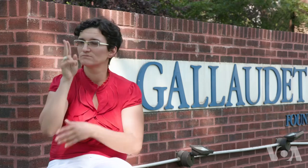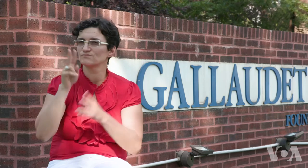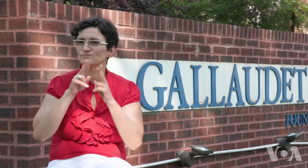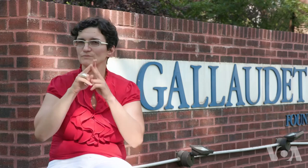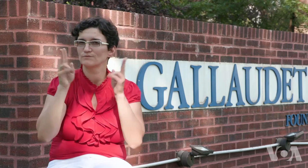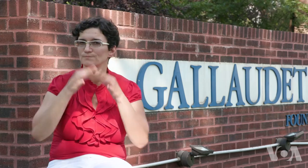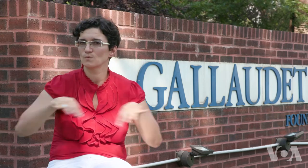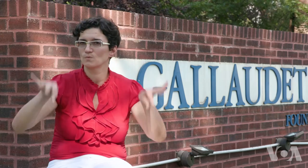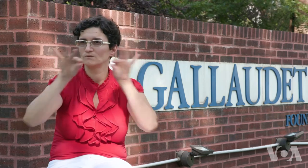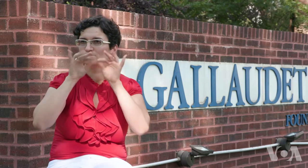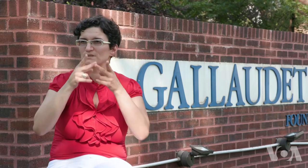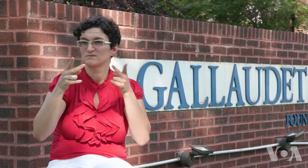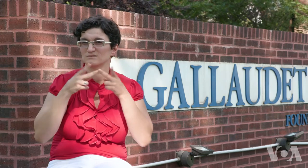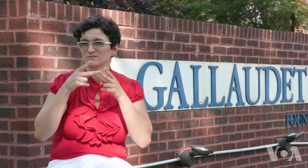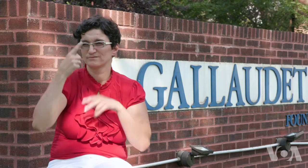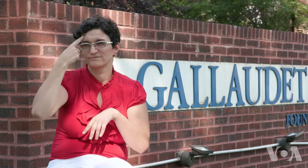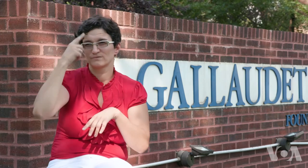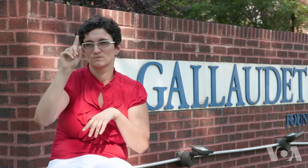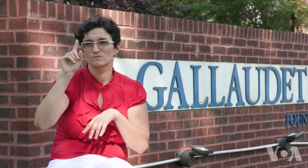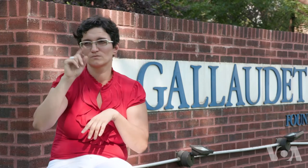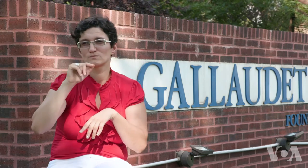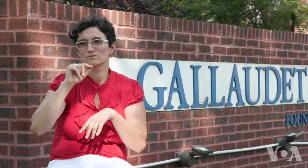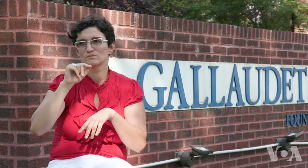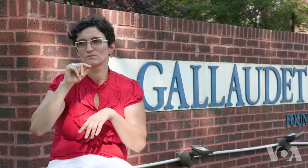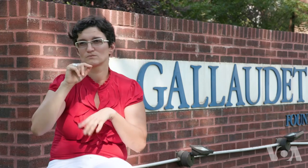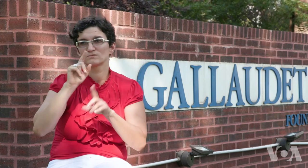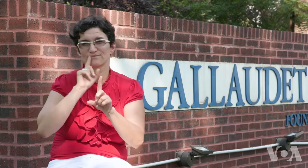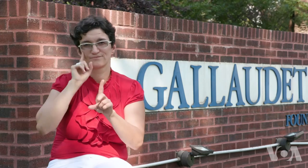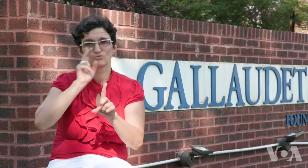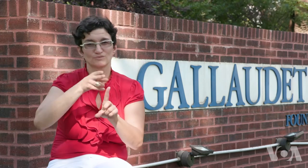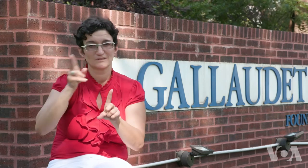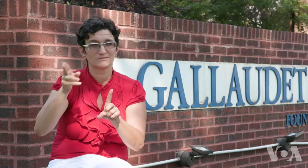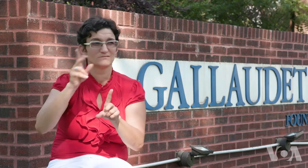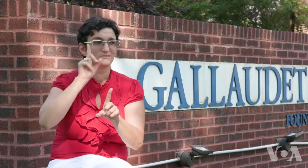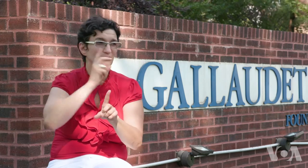for deaf, hard of hearing, deaf blind people and hearing people who want to study.